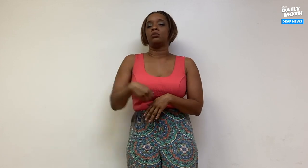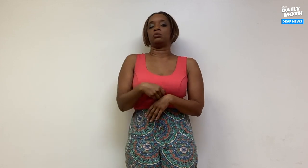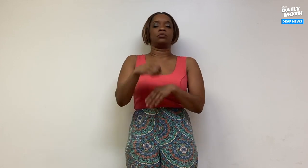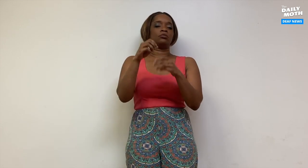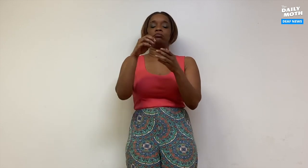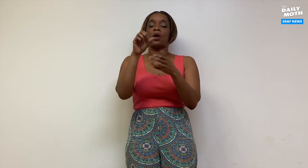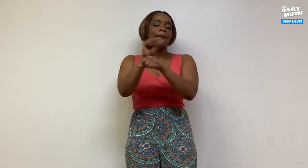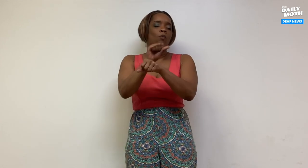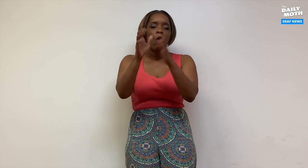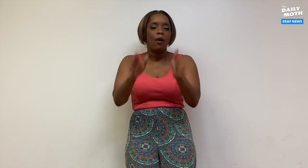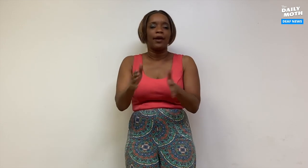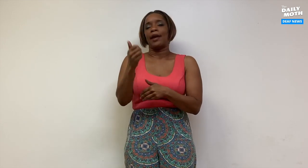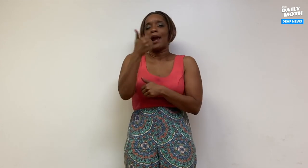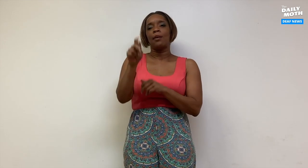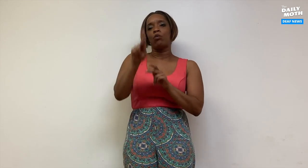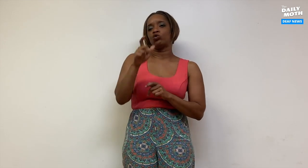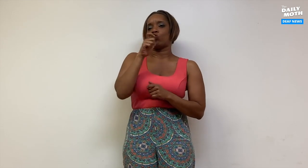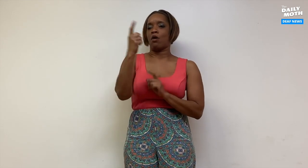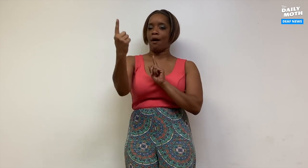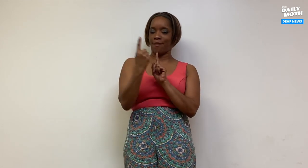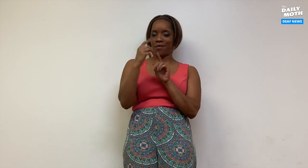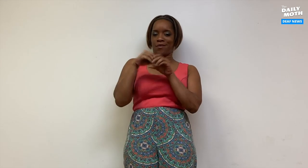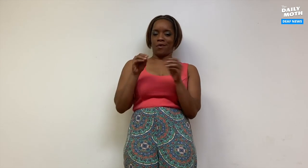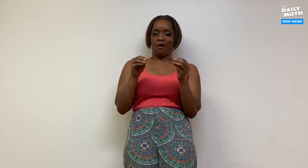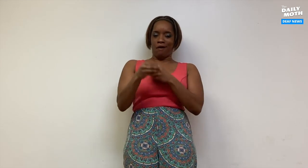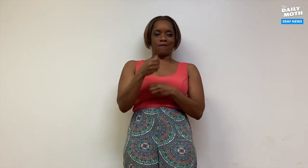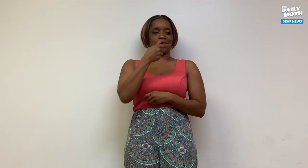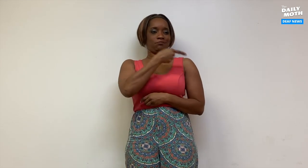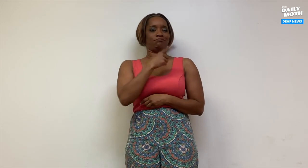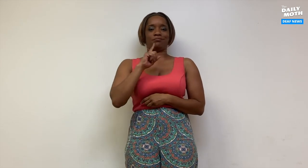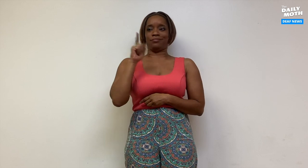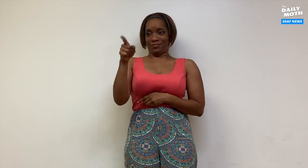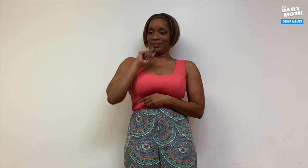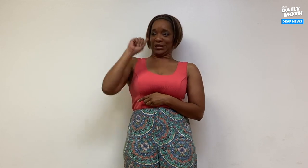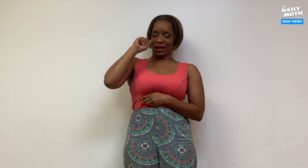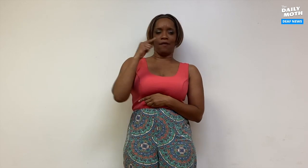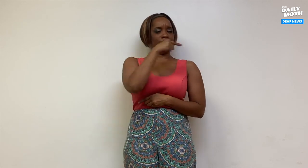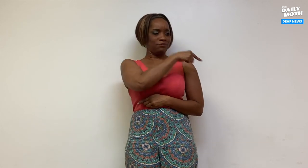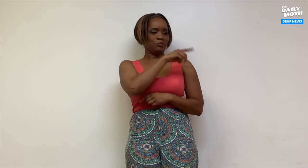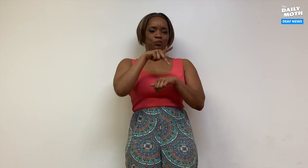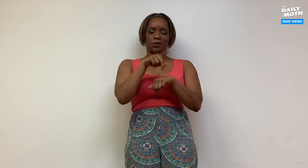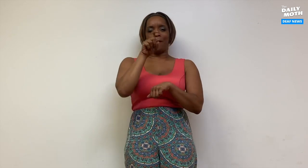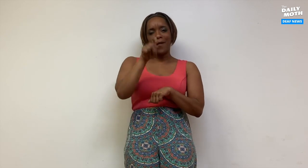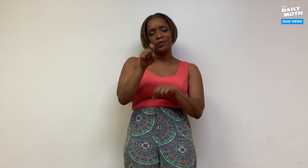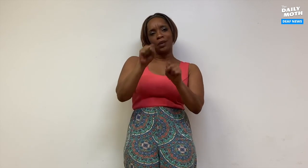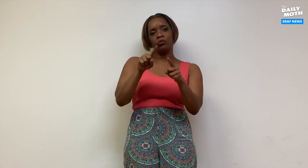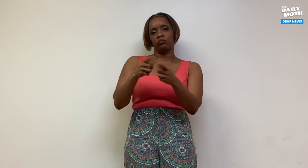employee or any person that comes into the principal's office. Especially with deaf people, the principal must be able